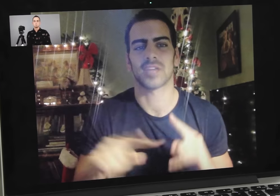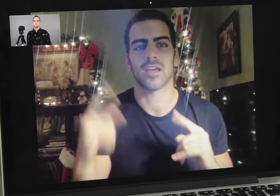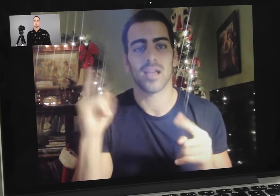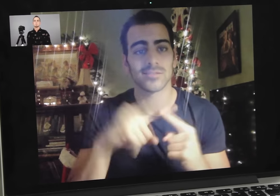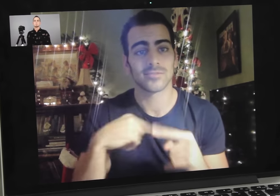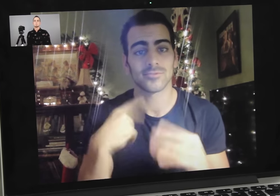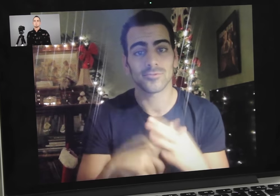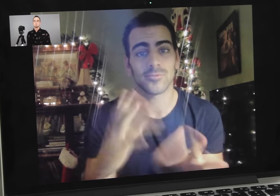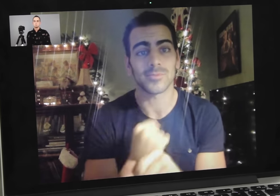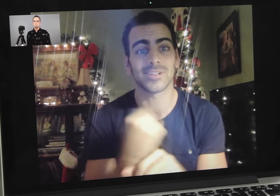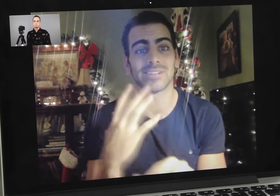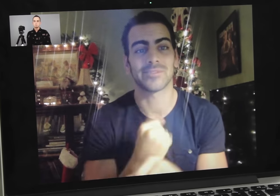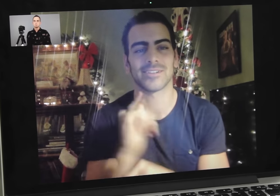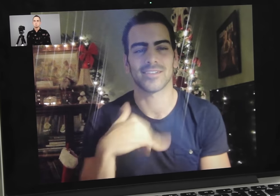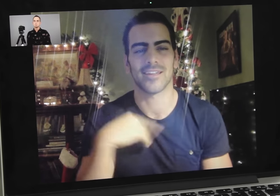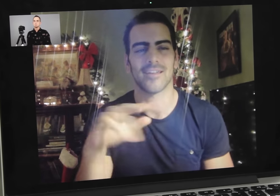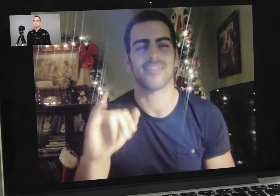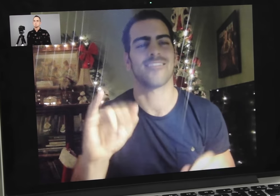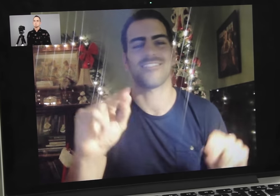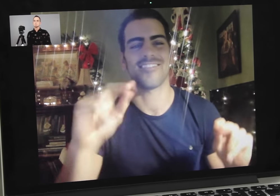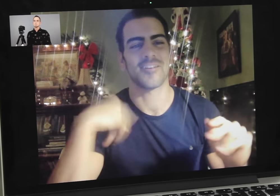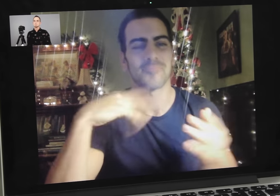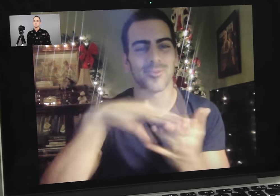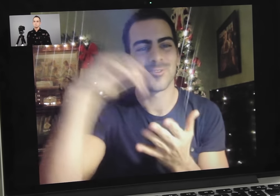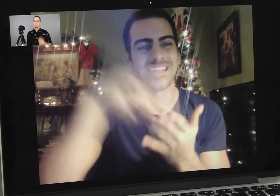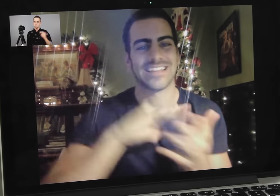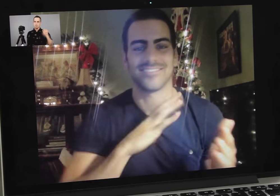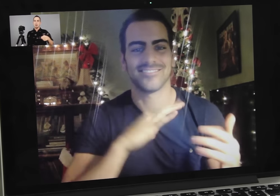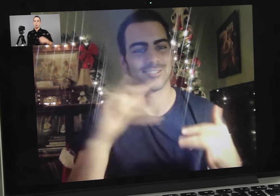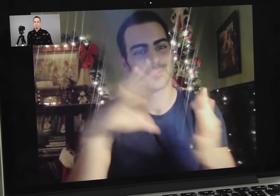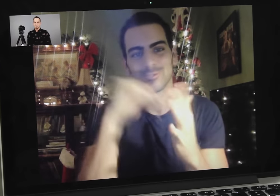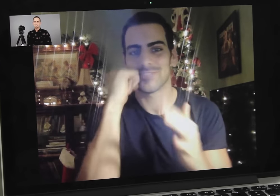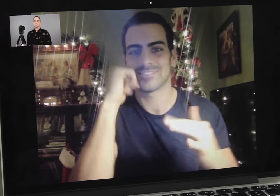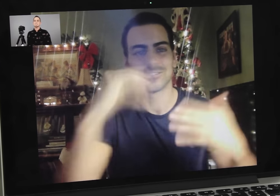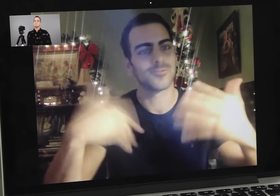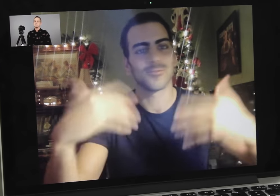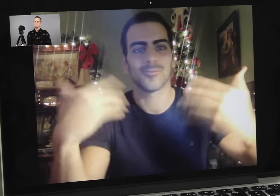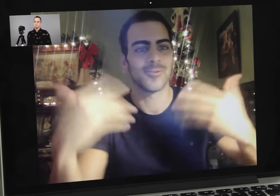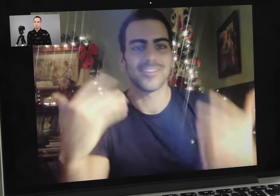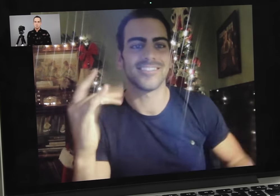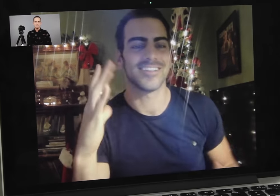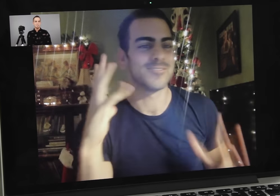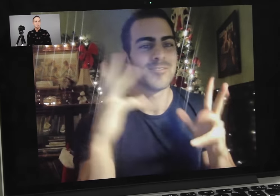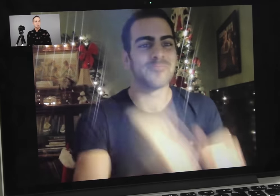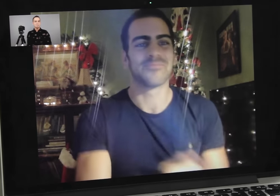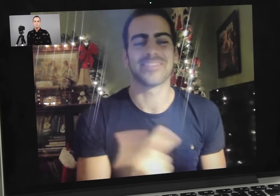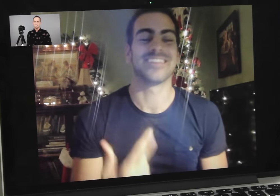But when I start winning, I realized I’m learning, I can learn daily, and just roll with it.